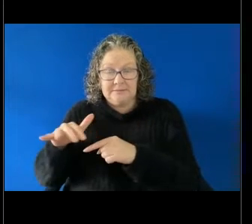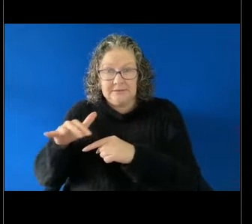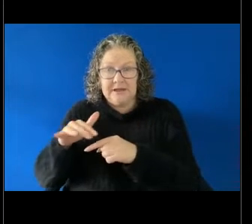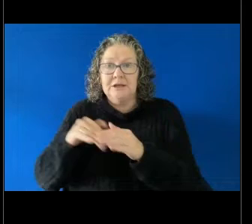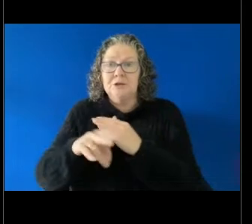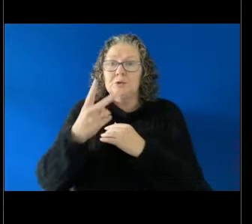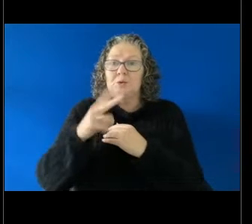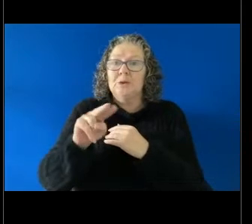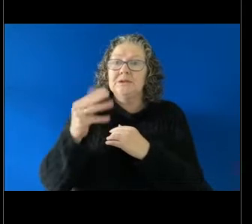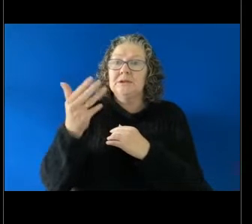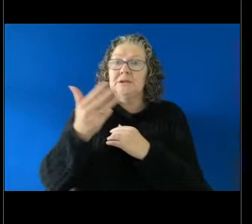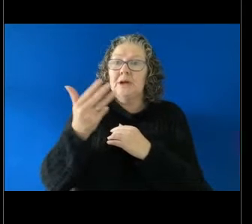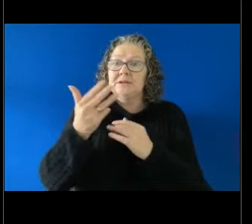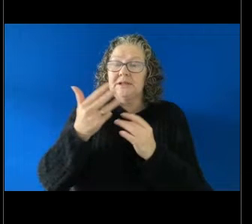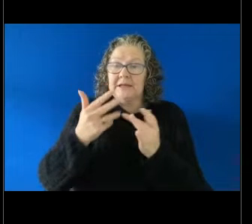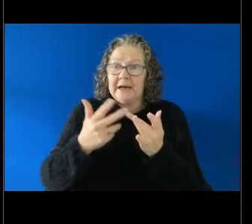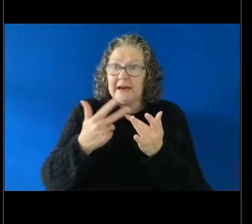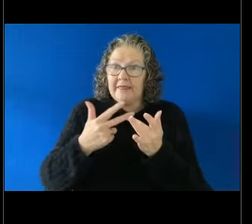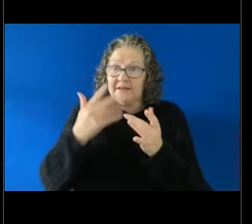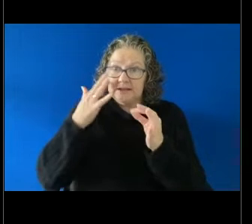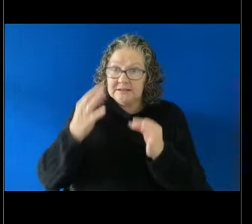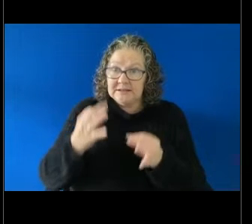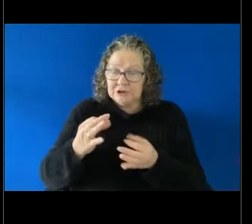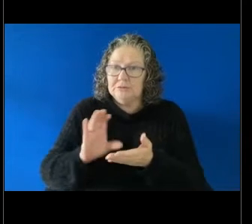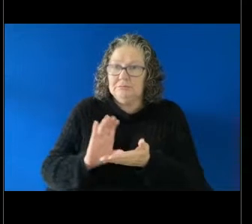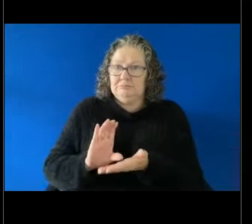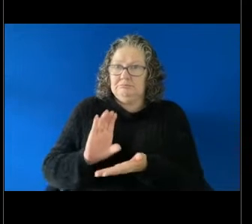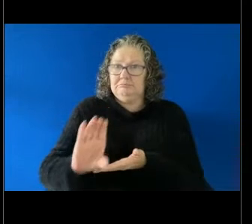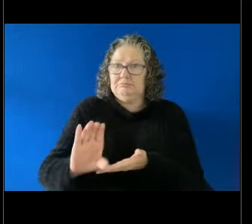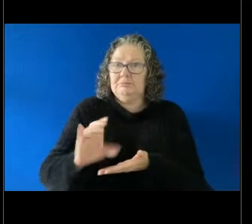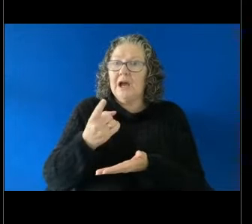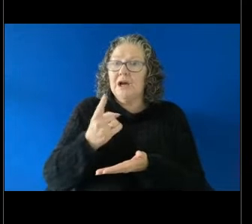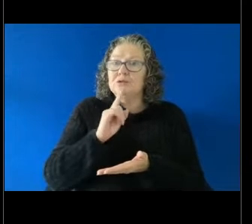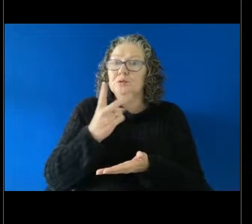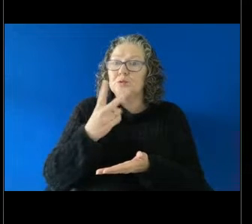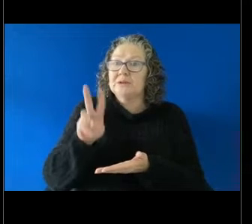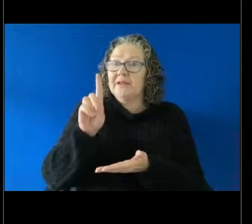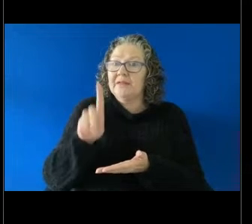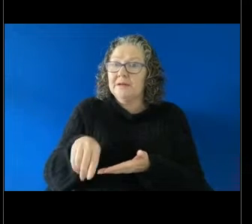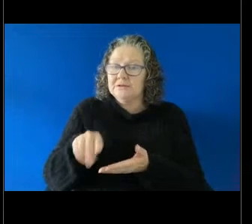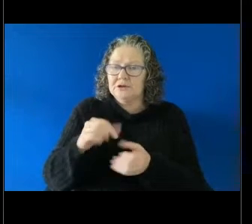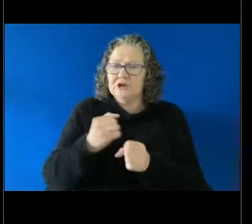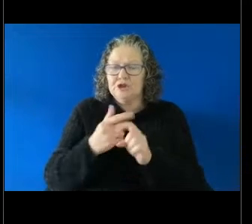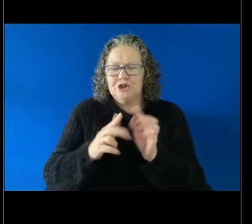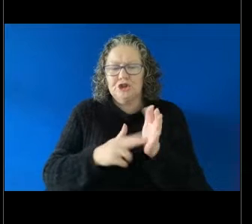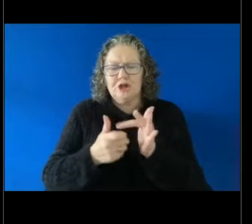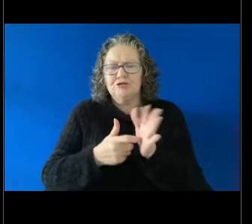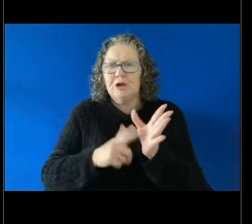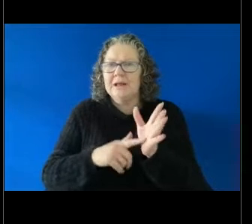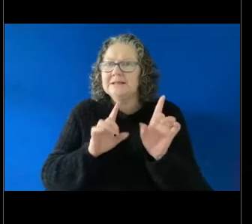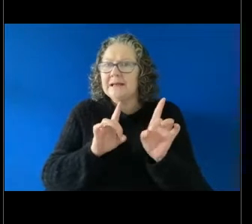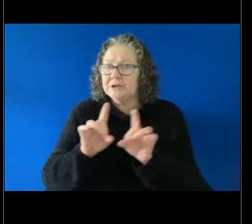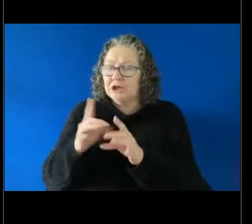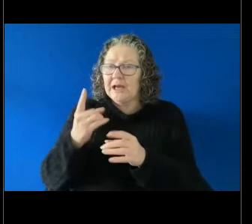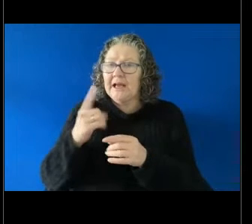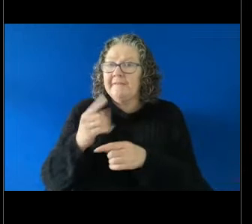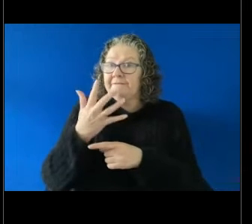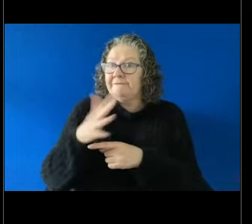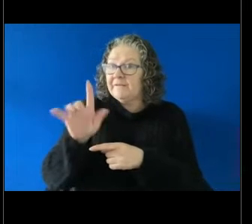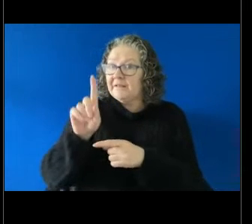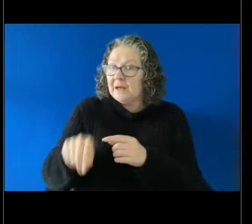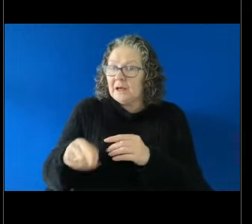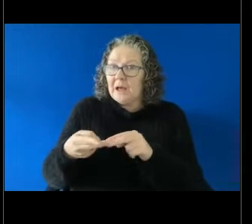another decision awarded $120,000 of general damages and 50,000 aggravated damages. That's